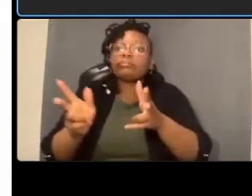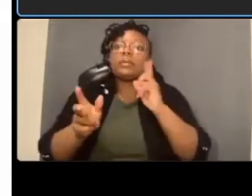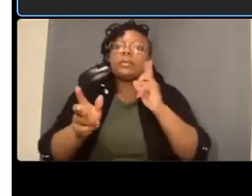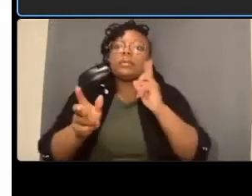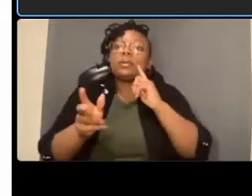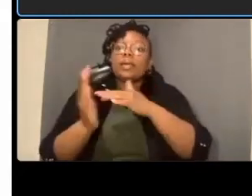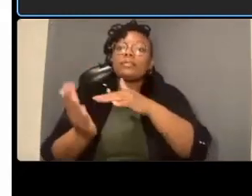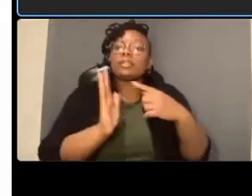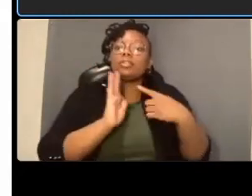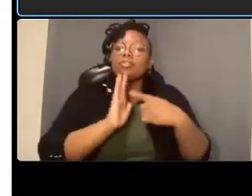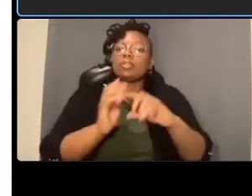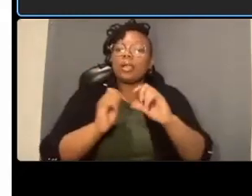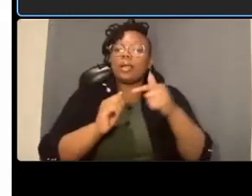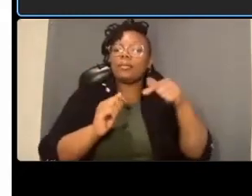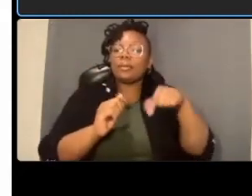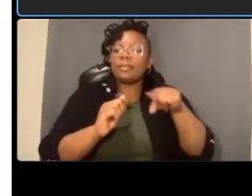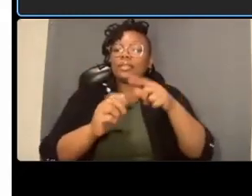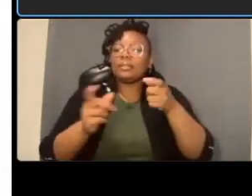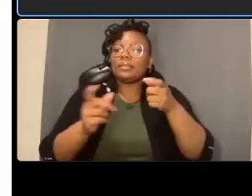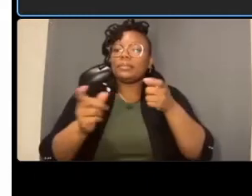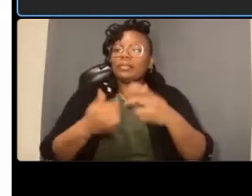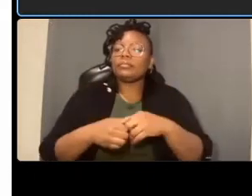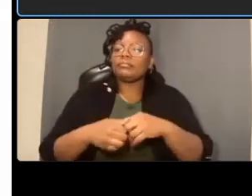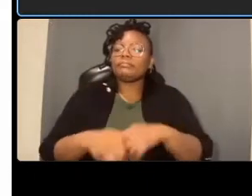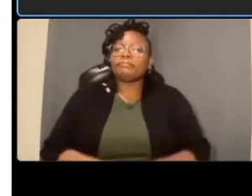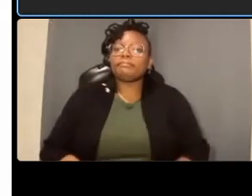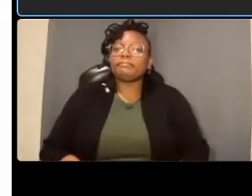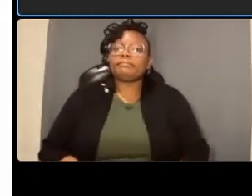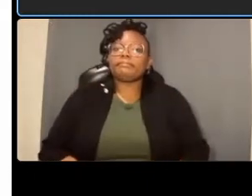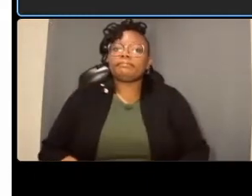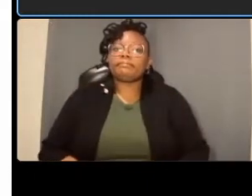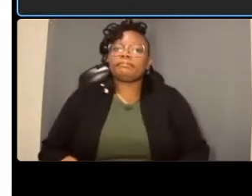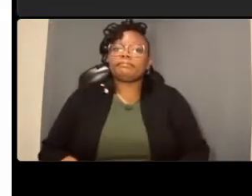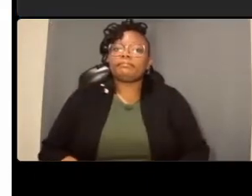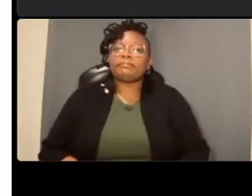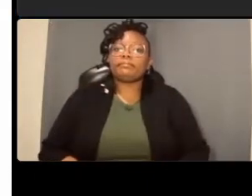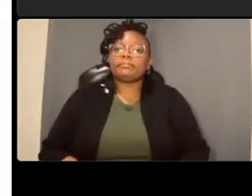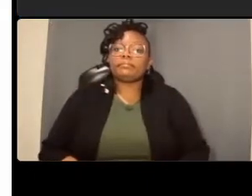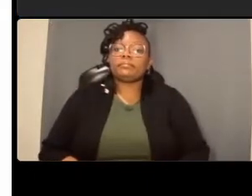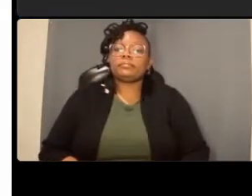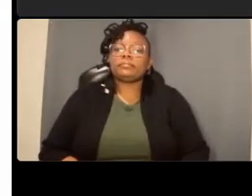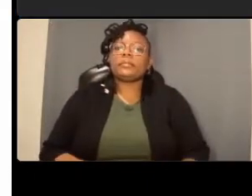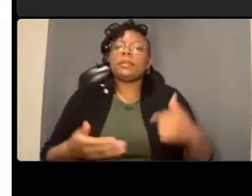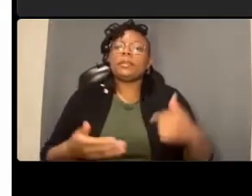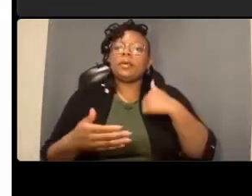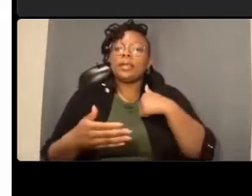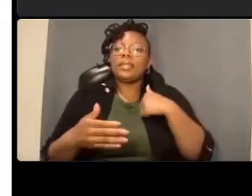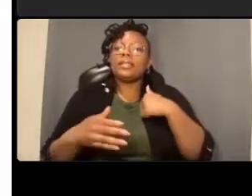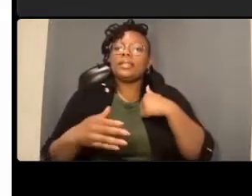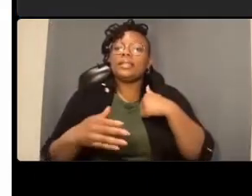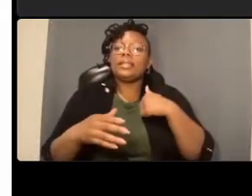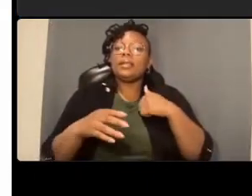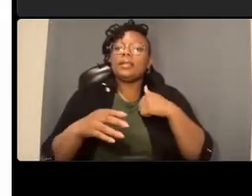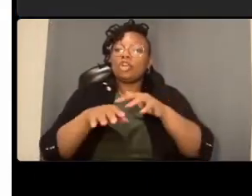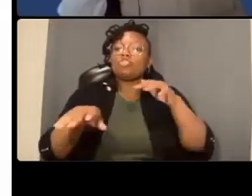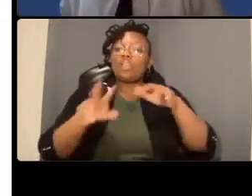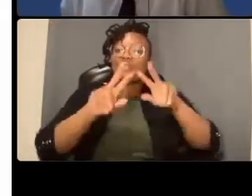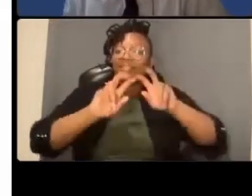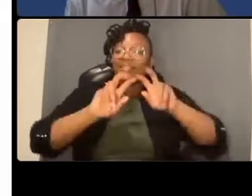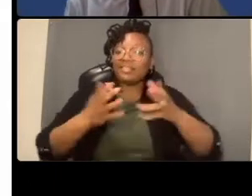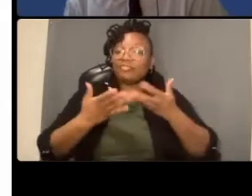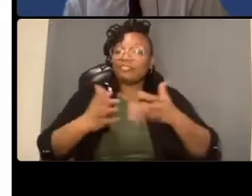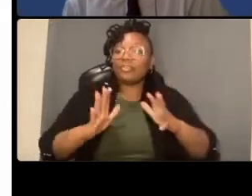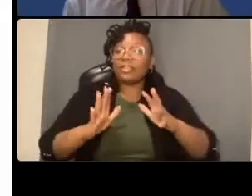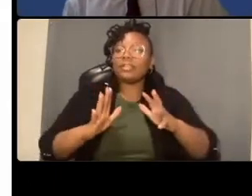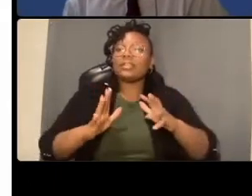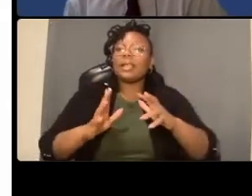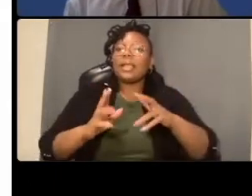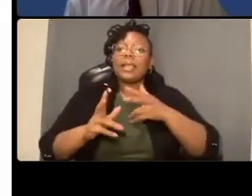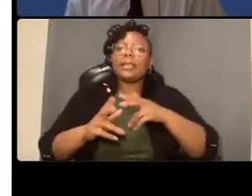we did a complete traffic analysis and diversion analysis as i said earlier uh and we actually